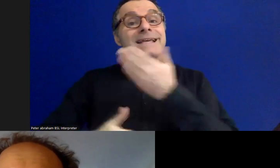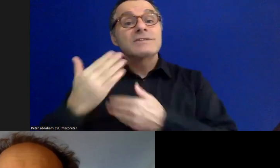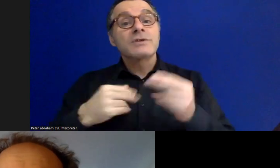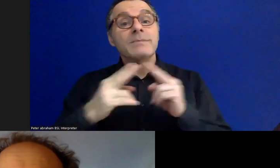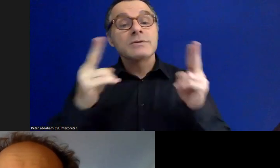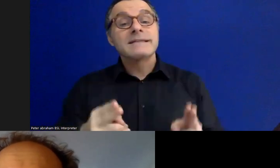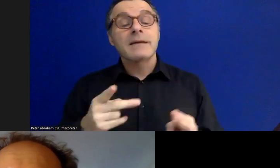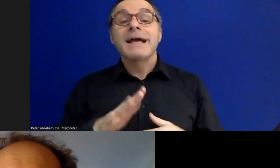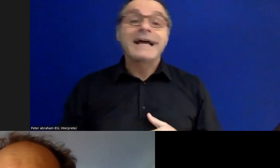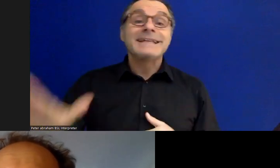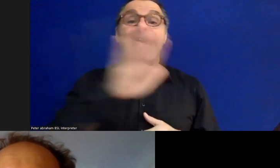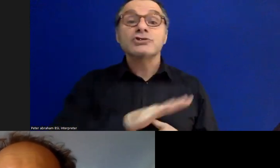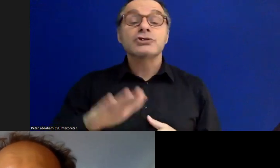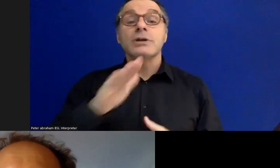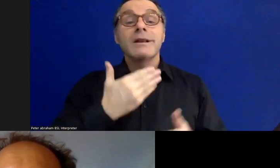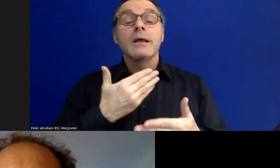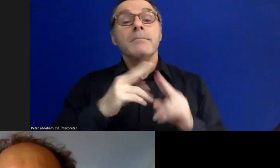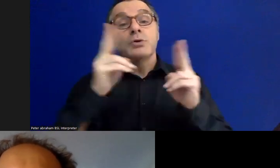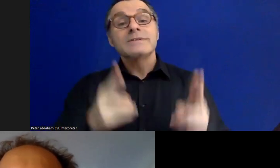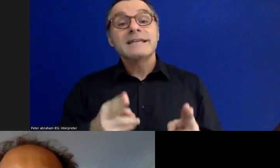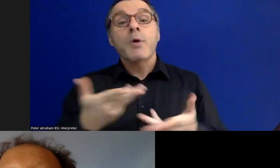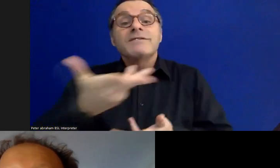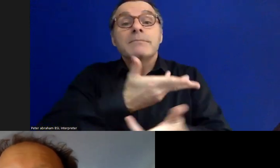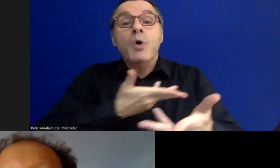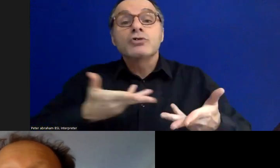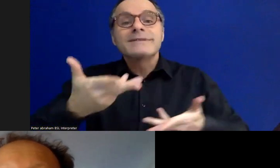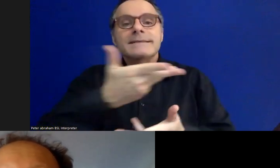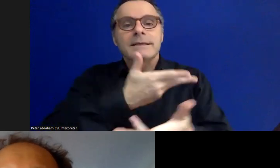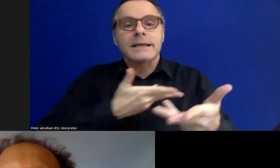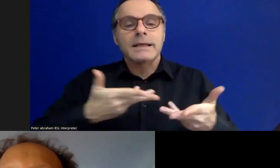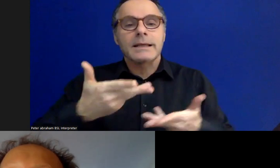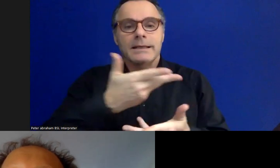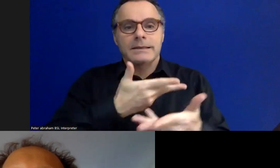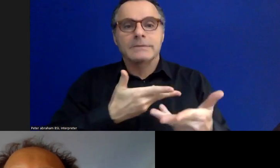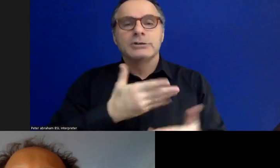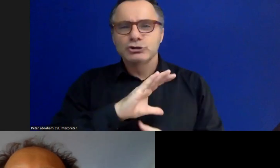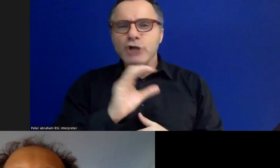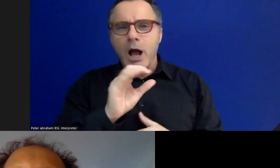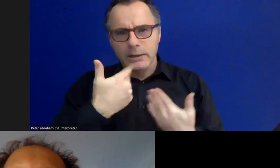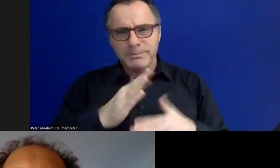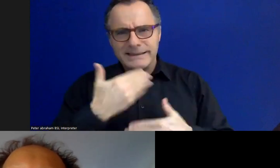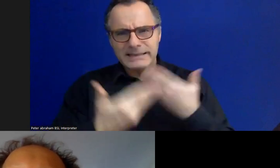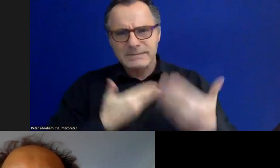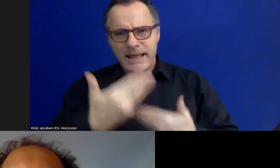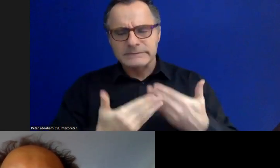democracy, and Charlotte kind of explained how we explain ourself, but the museum has kind of